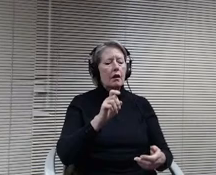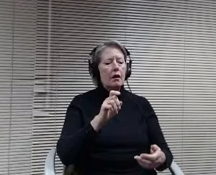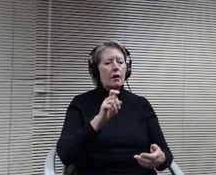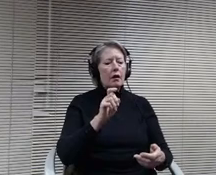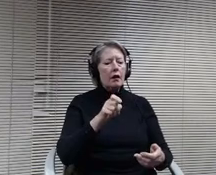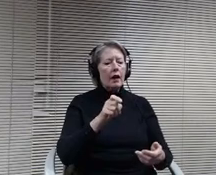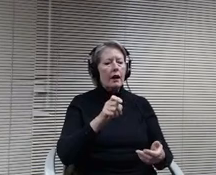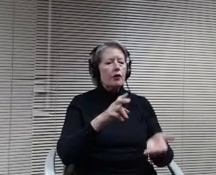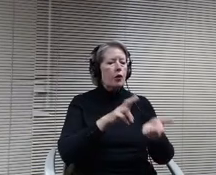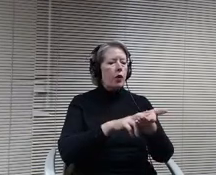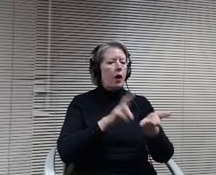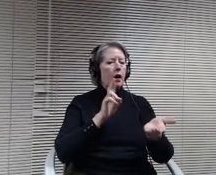grid view, so thank you Mike.